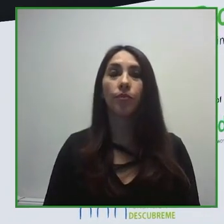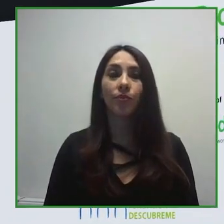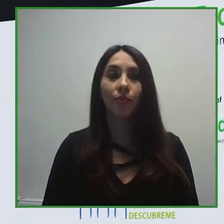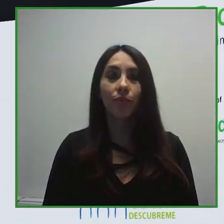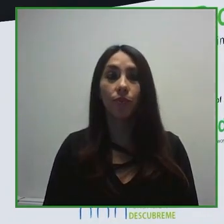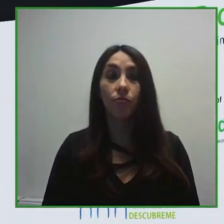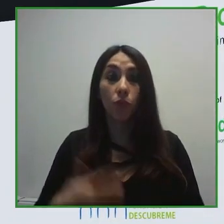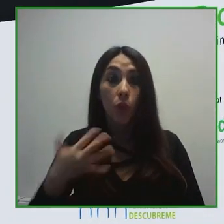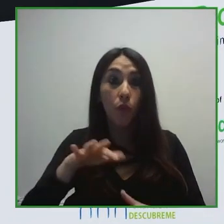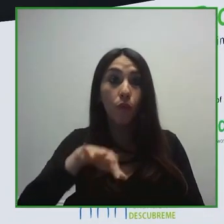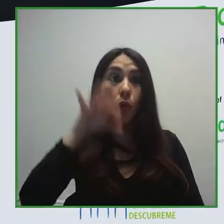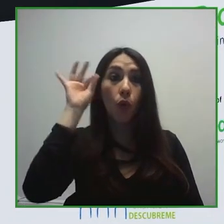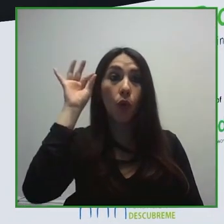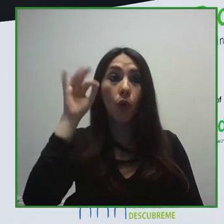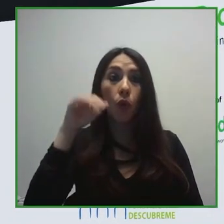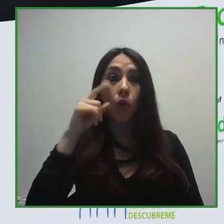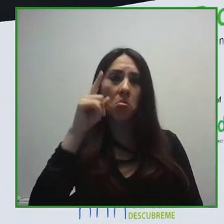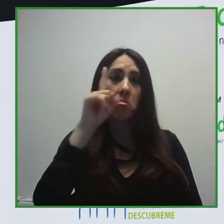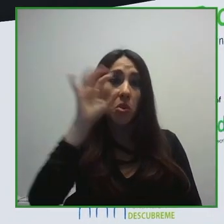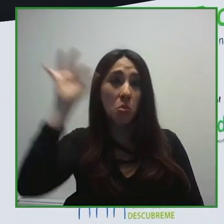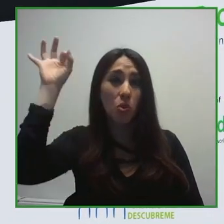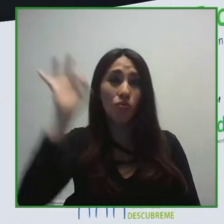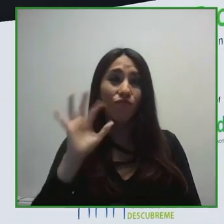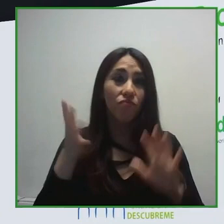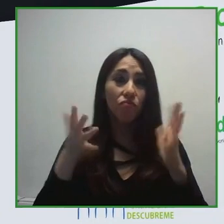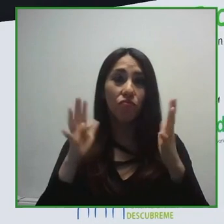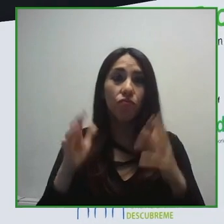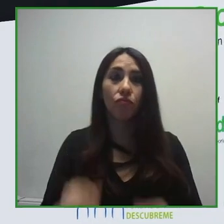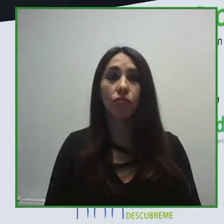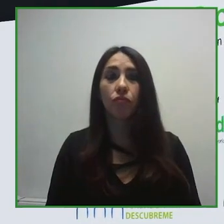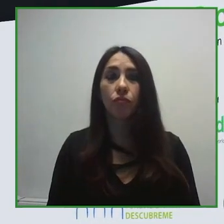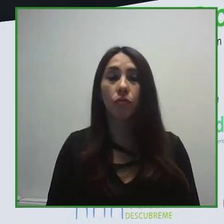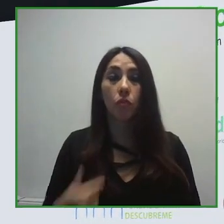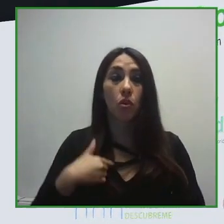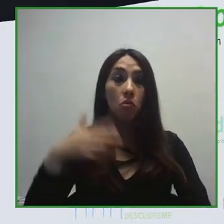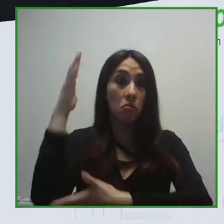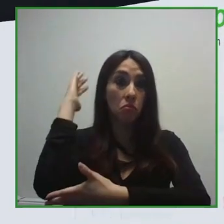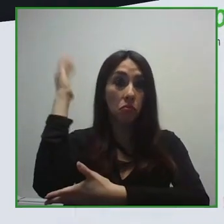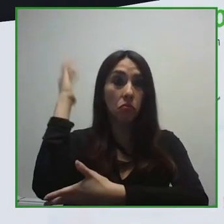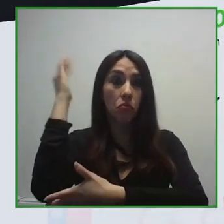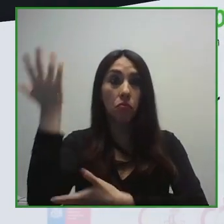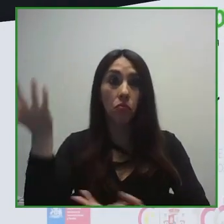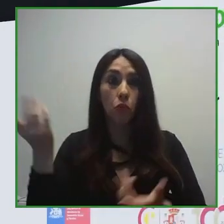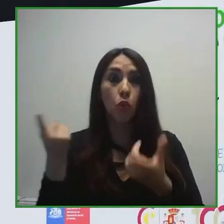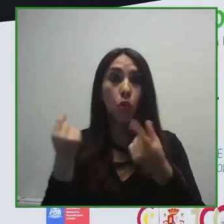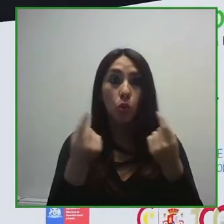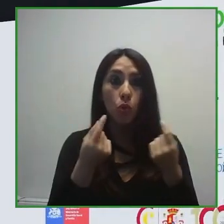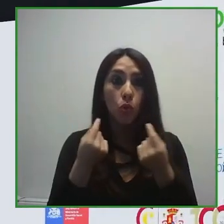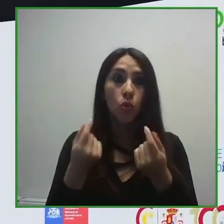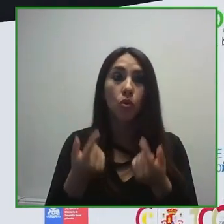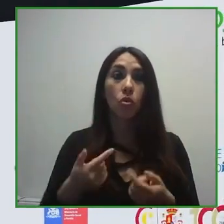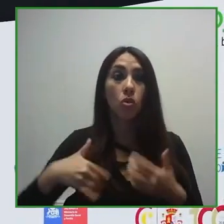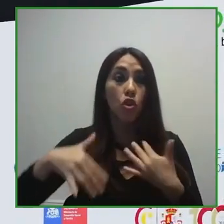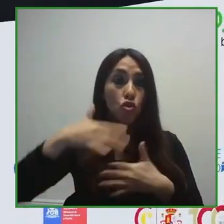As I said at the start, the conference will take place in a hybrid format. There will be a mix of in-person,